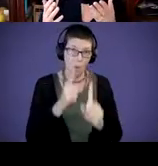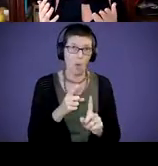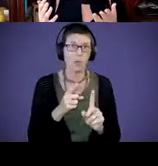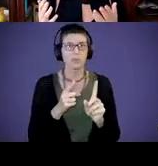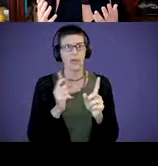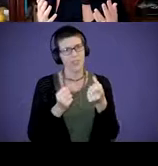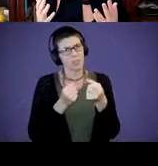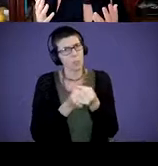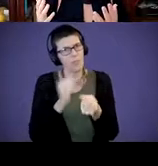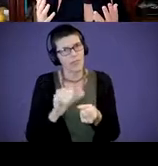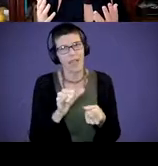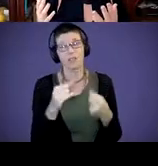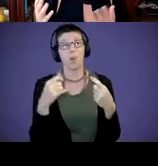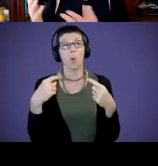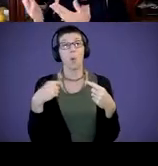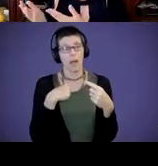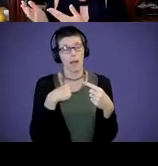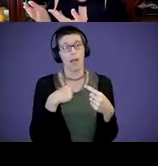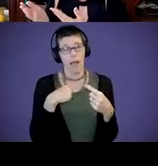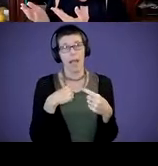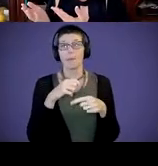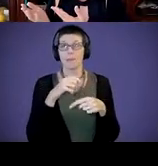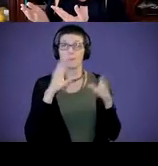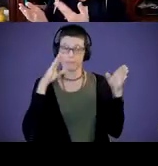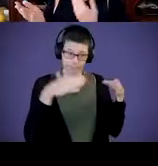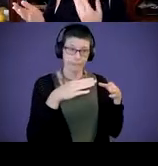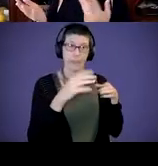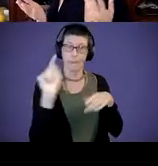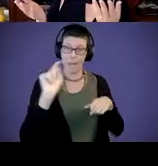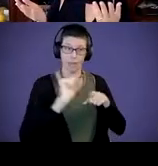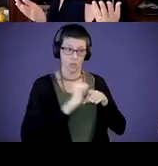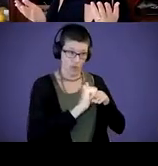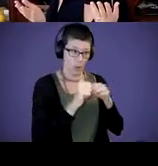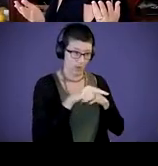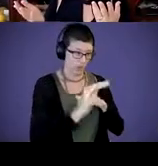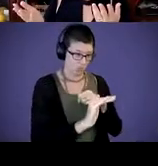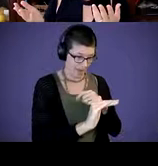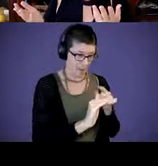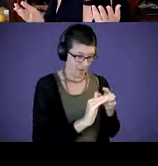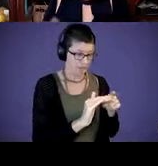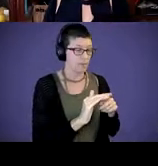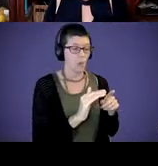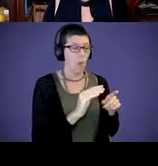So, “While I am working on potty training with my child, what can I be doing to also be working on